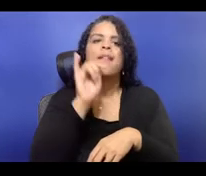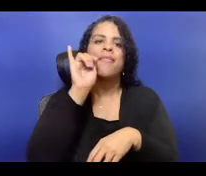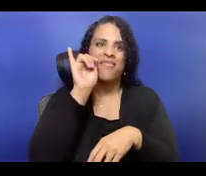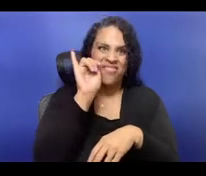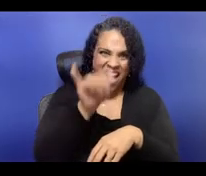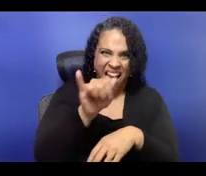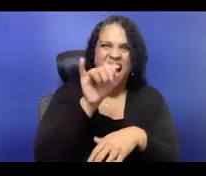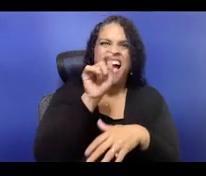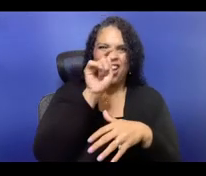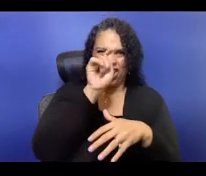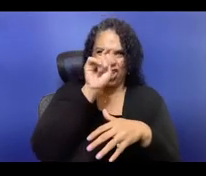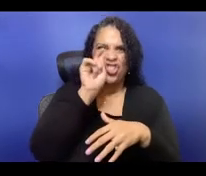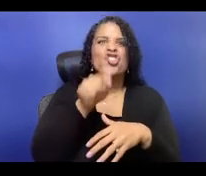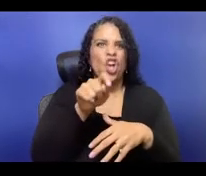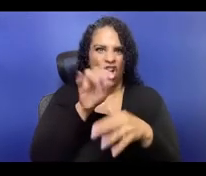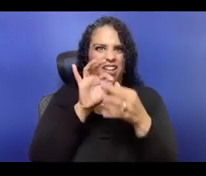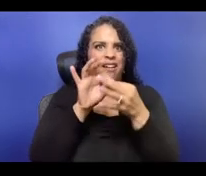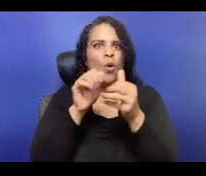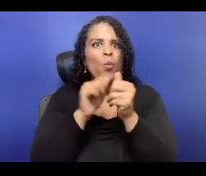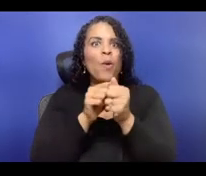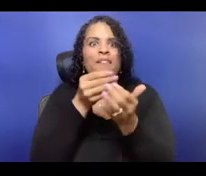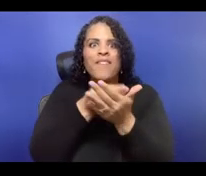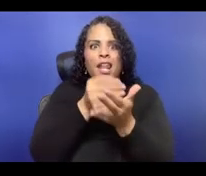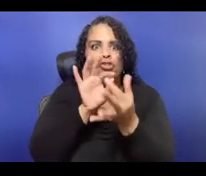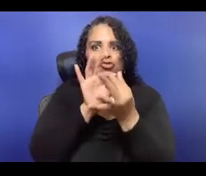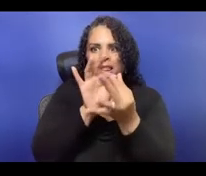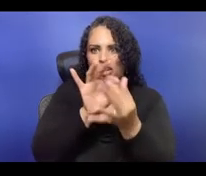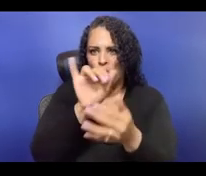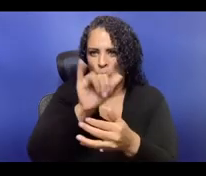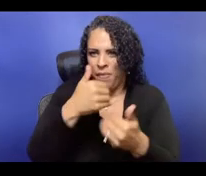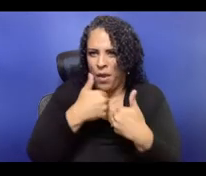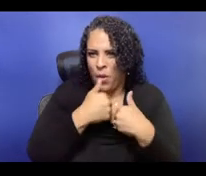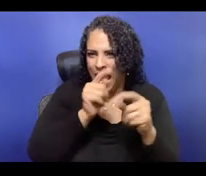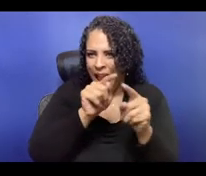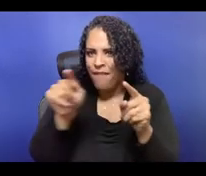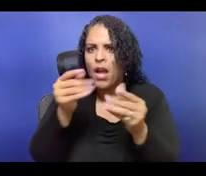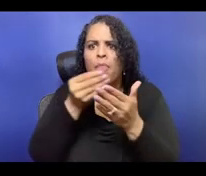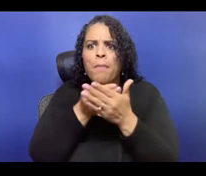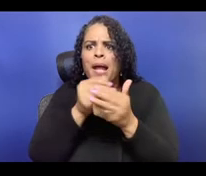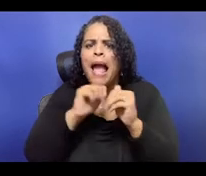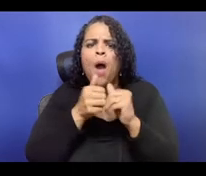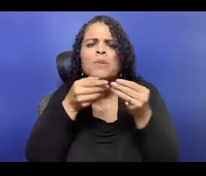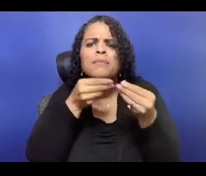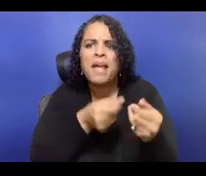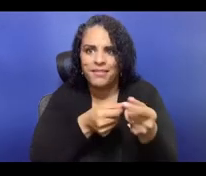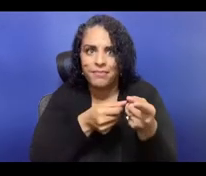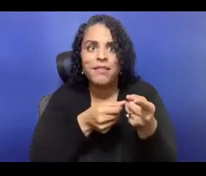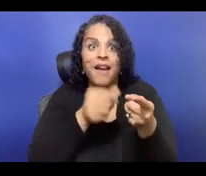All of those relationships, financial relationships in your organization are important. How much money are you putting